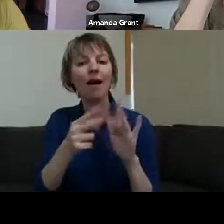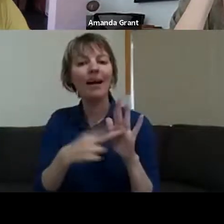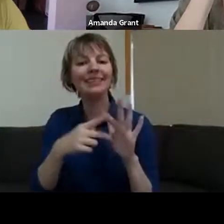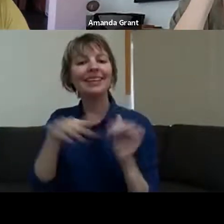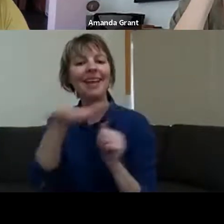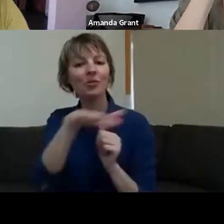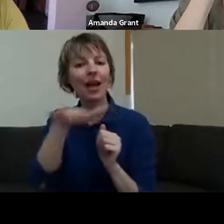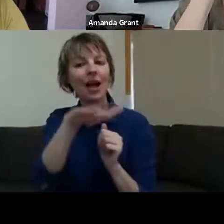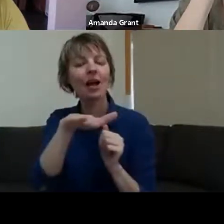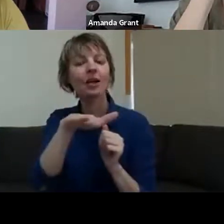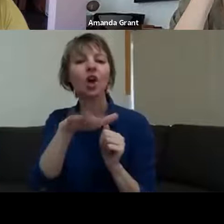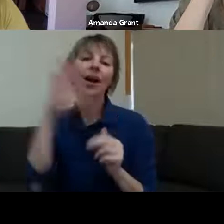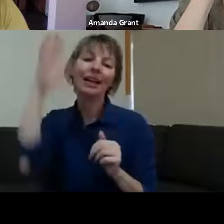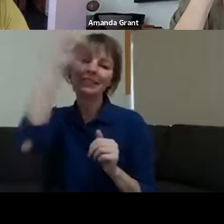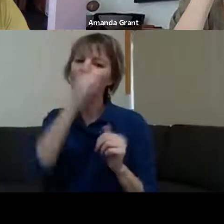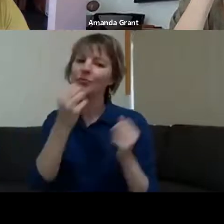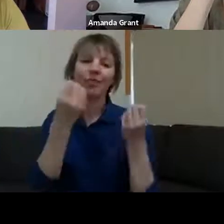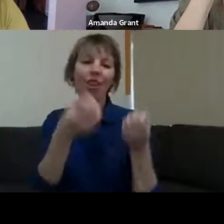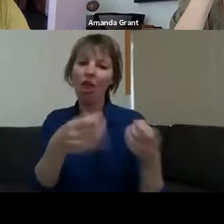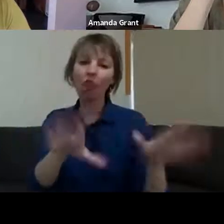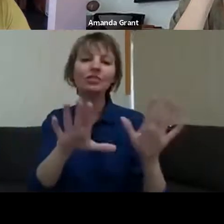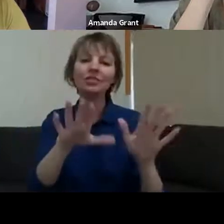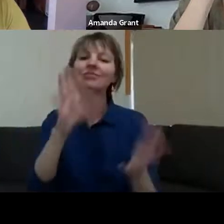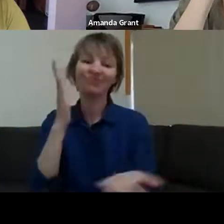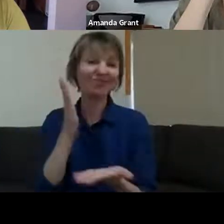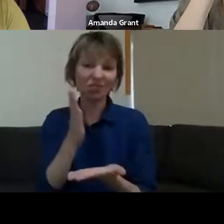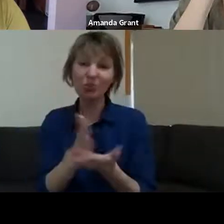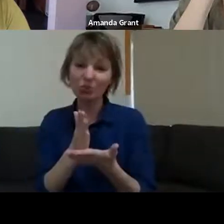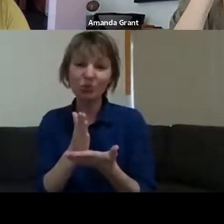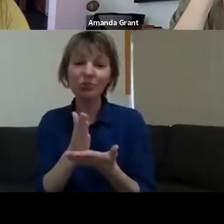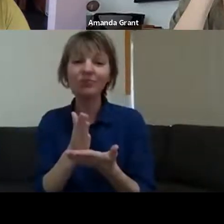were lost - and they were lost. And that Tumbarumba was being impacted,